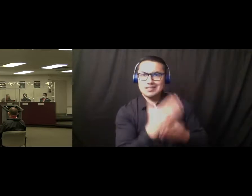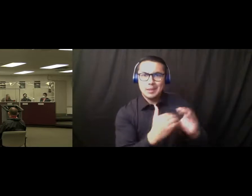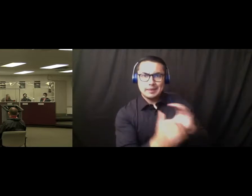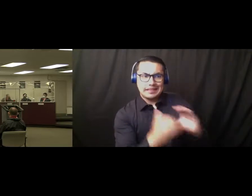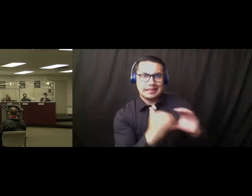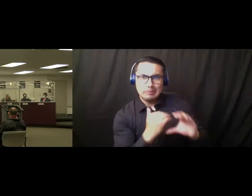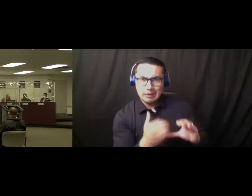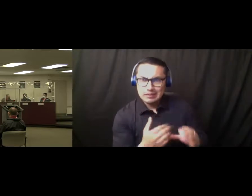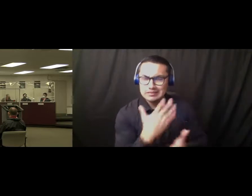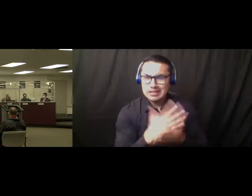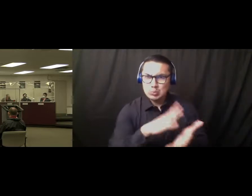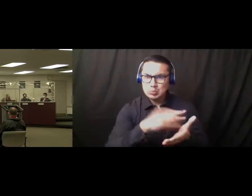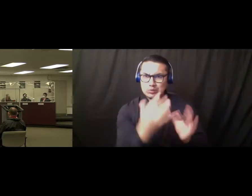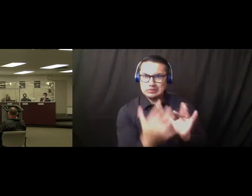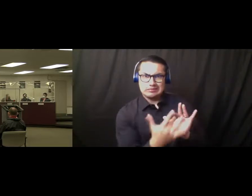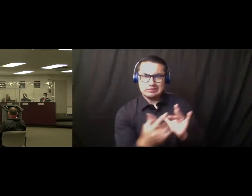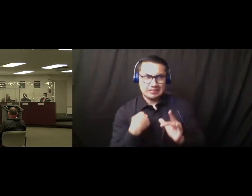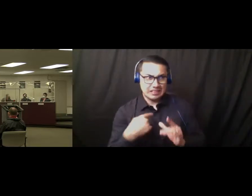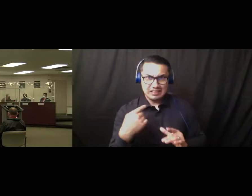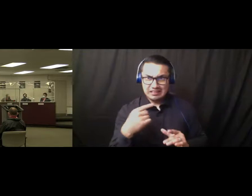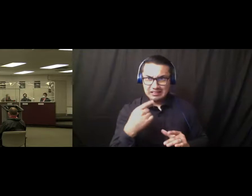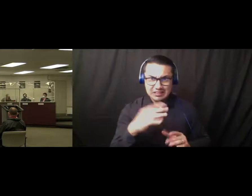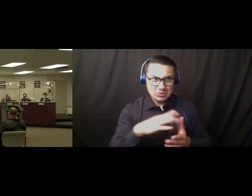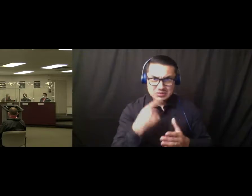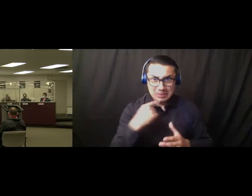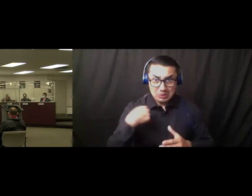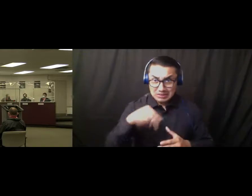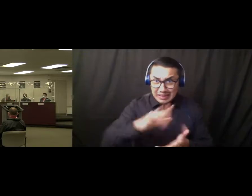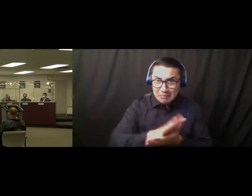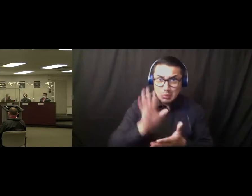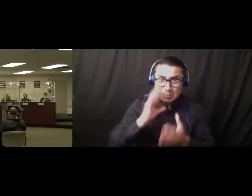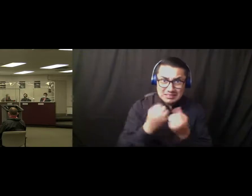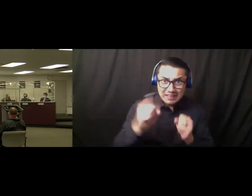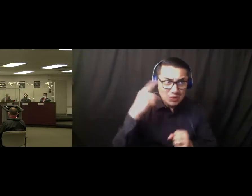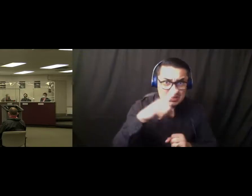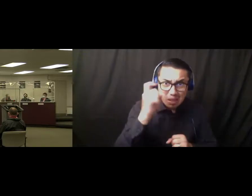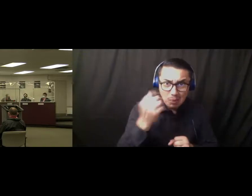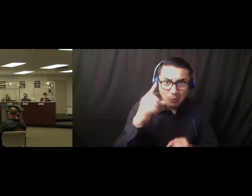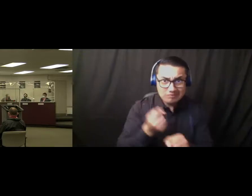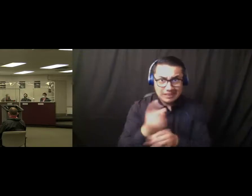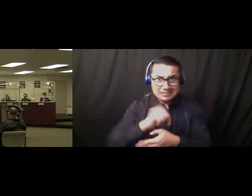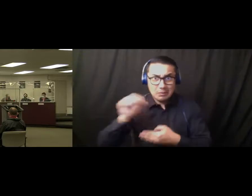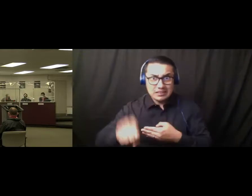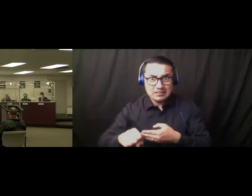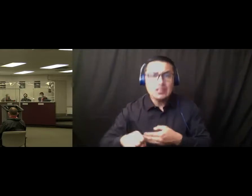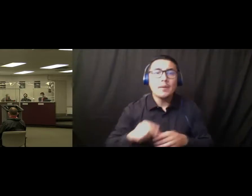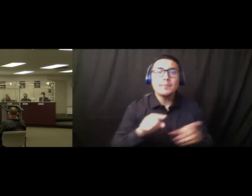how safe the campus is going to be for reopening next semester or even summer semester. Especially also with the-with all the numbers